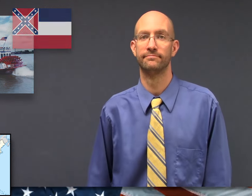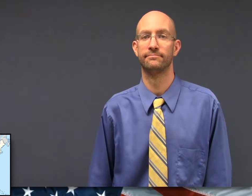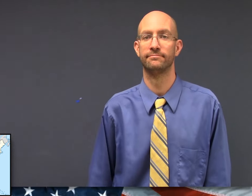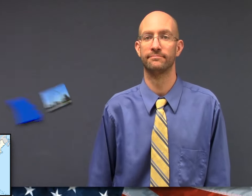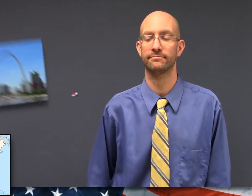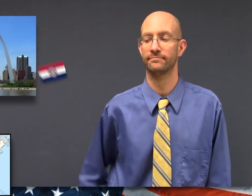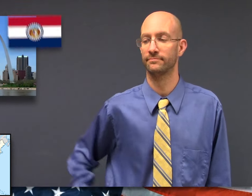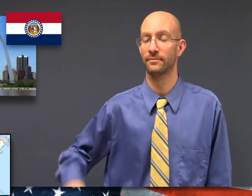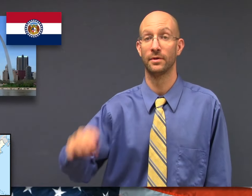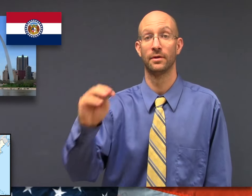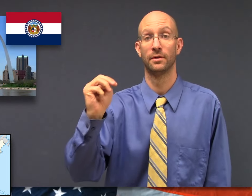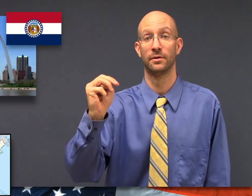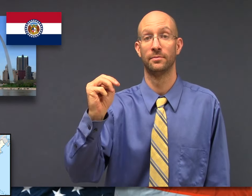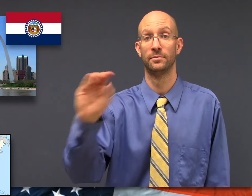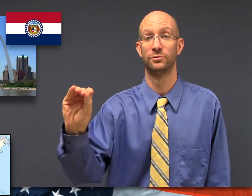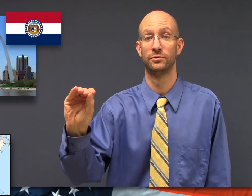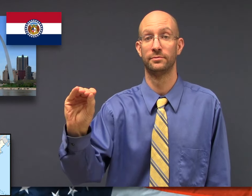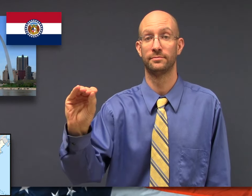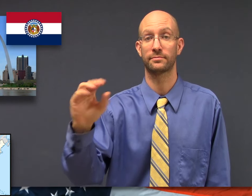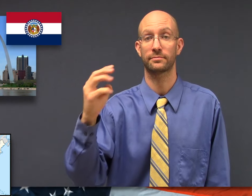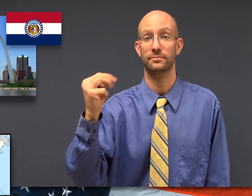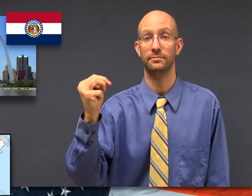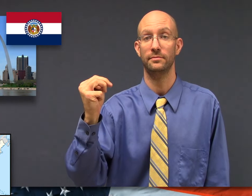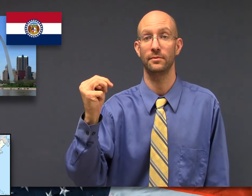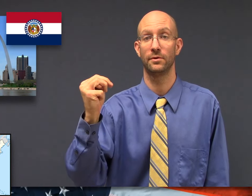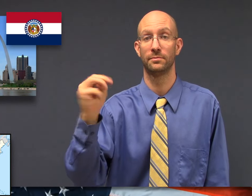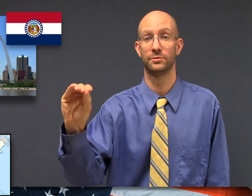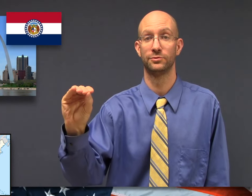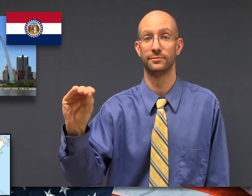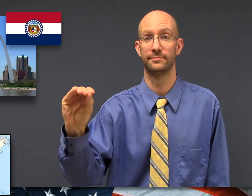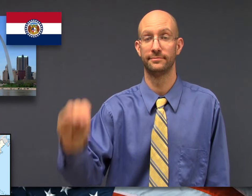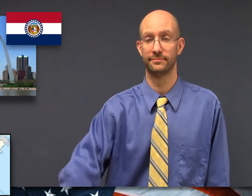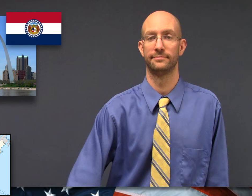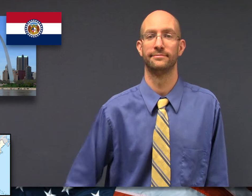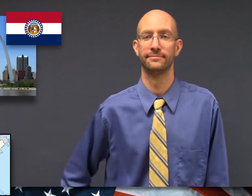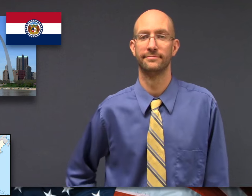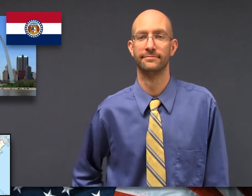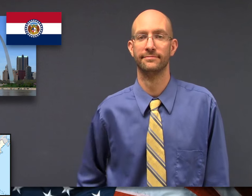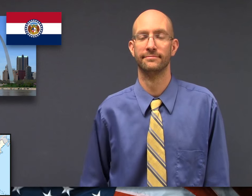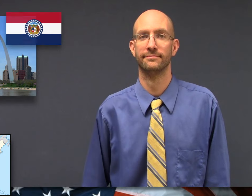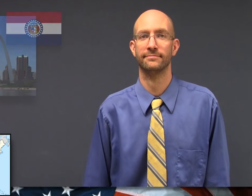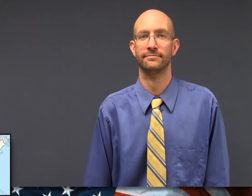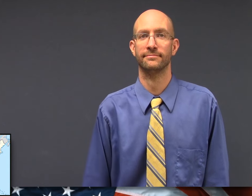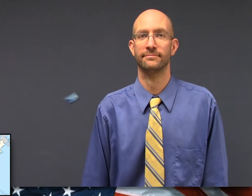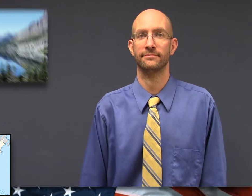fs-MO